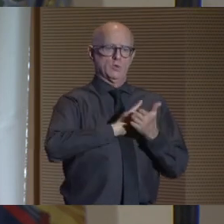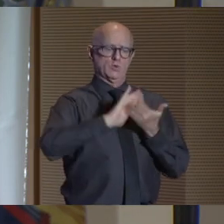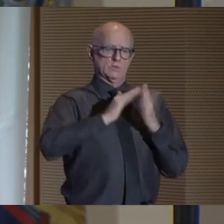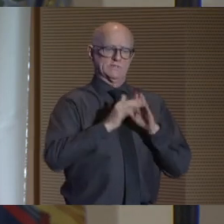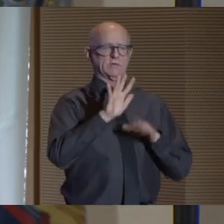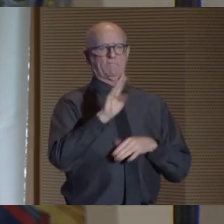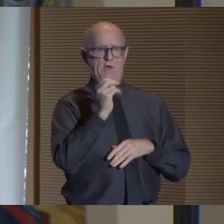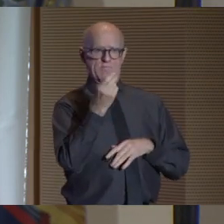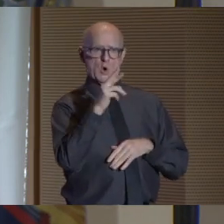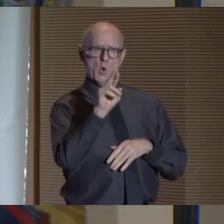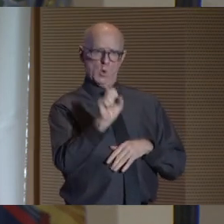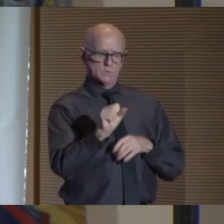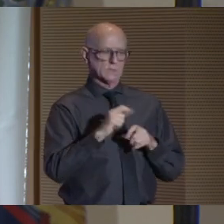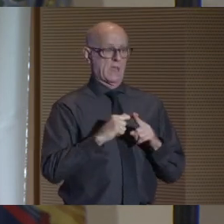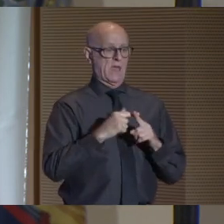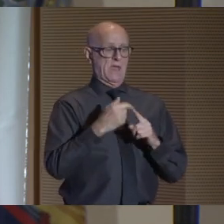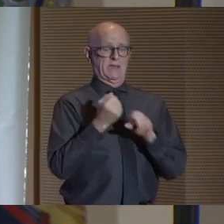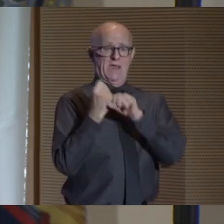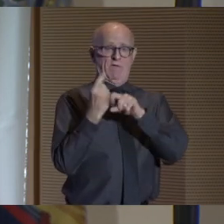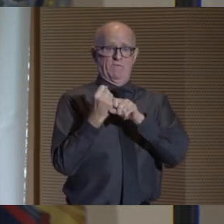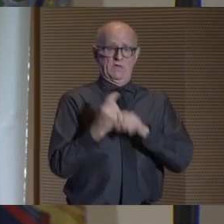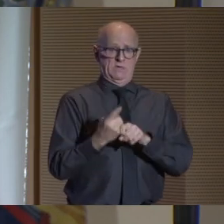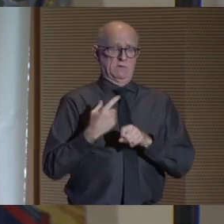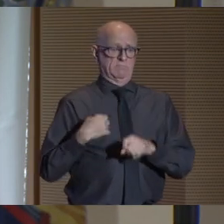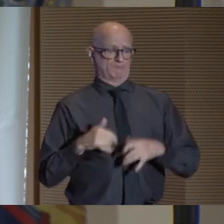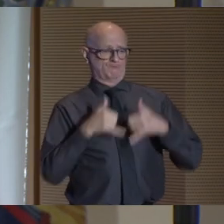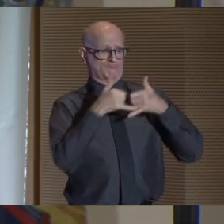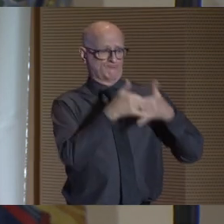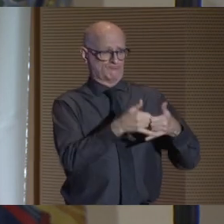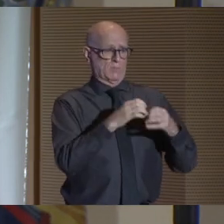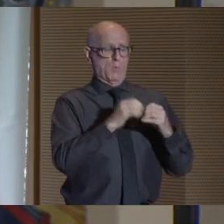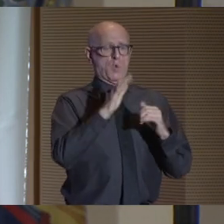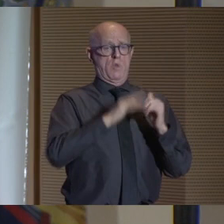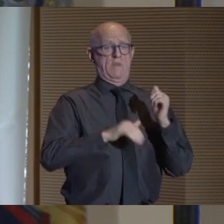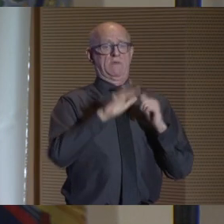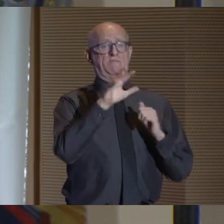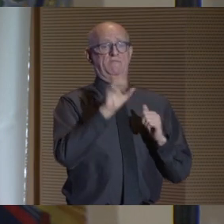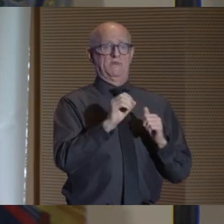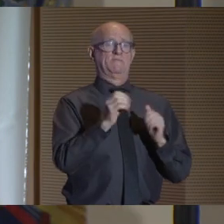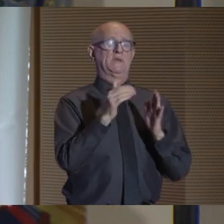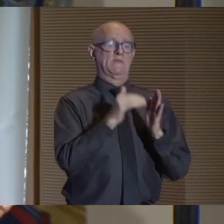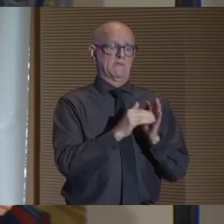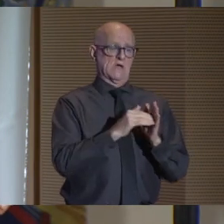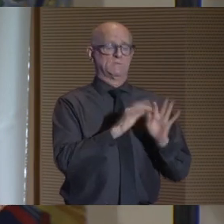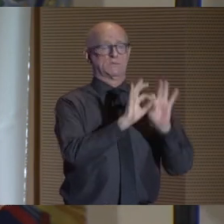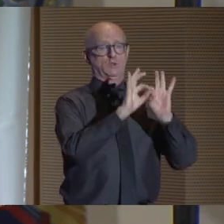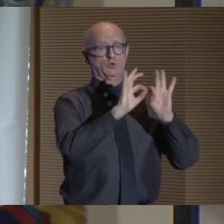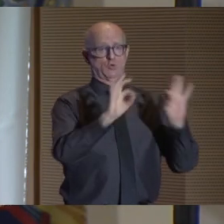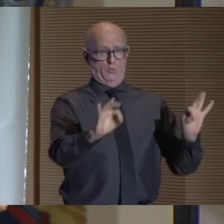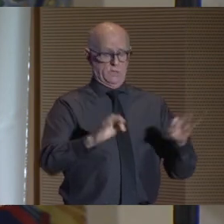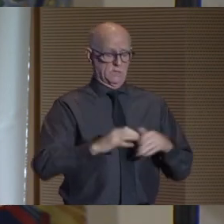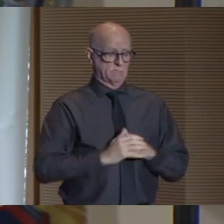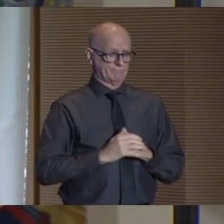that each year award more than 50,000 degrees. Since May of 2019 --